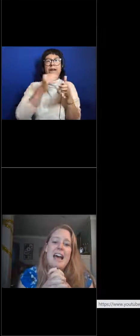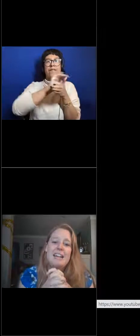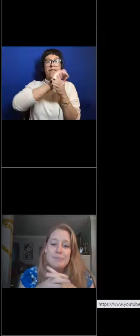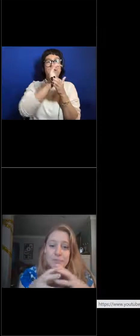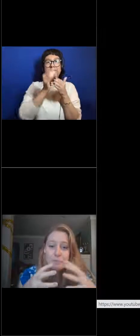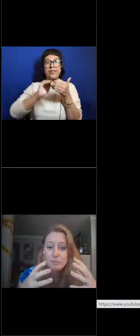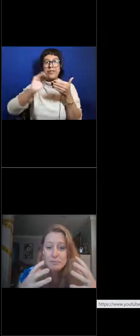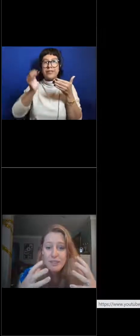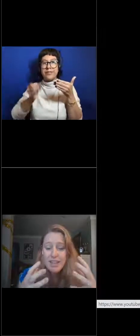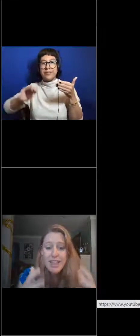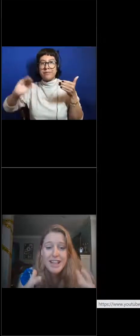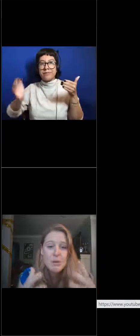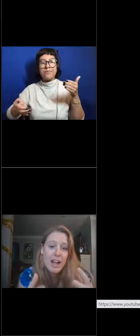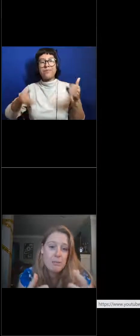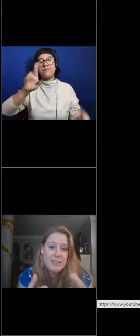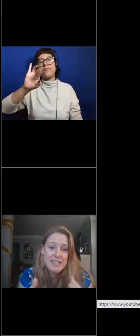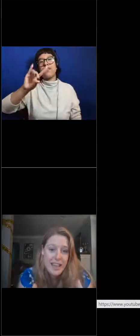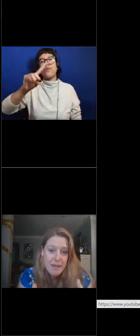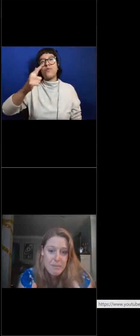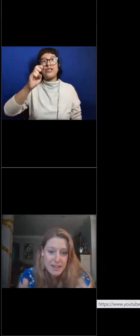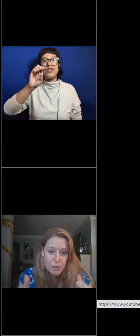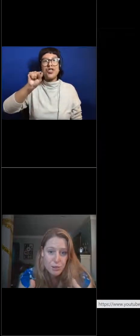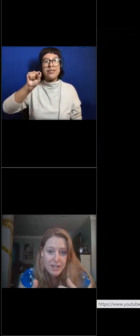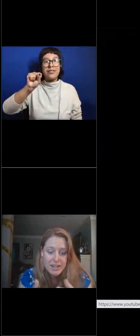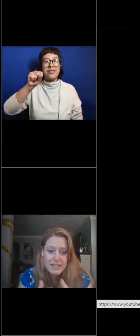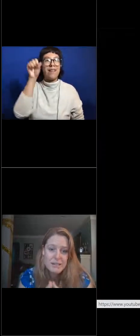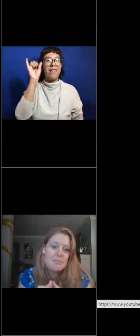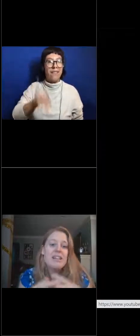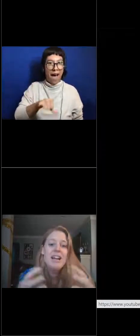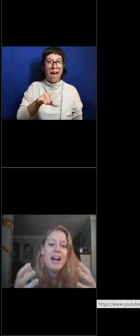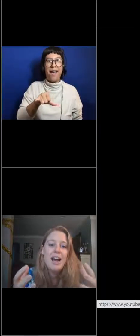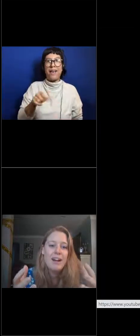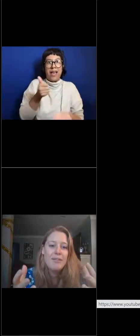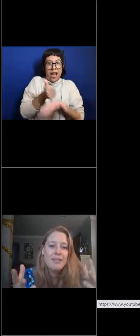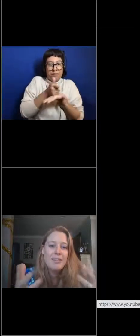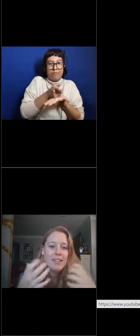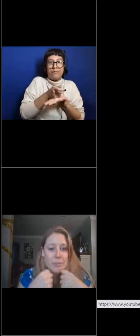and that's what helps them as organisms capture food.